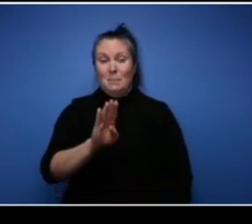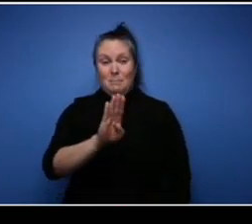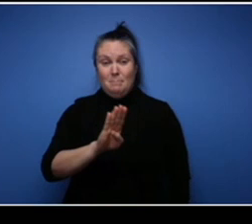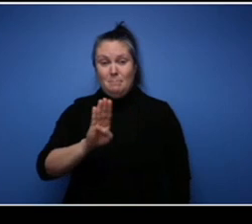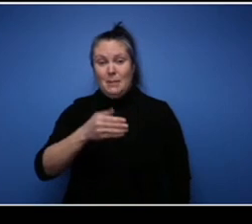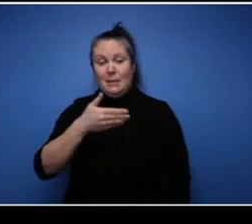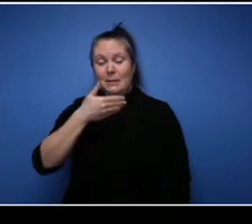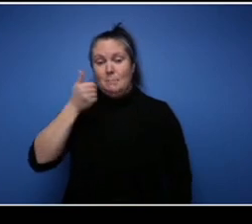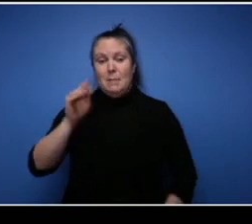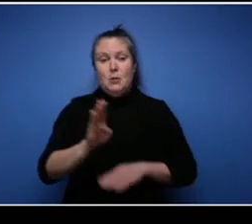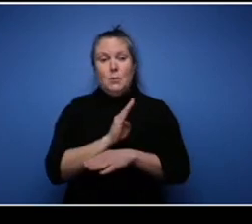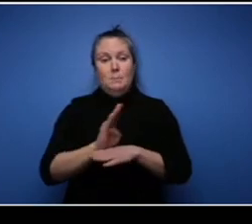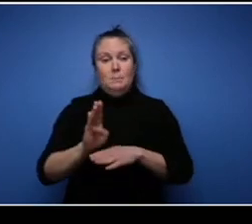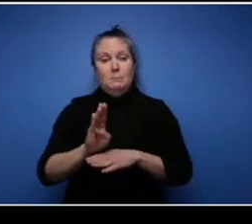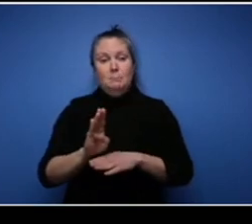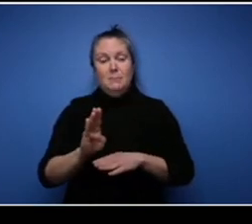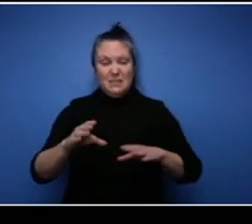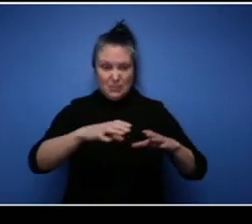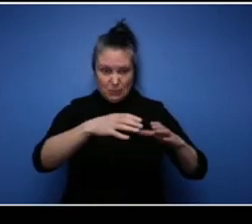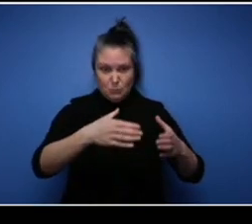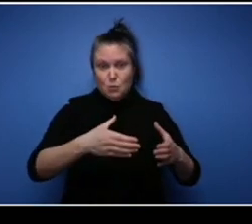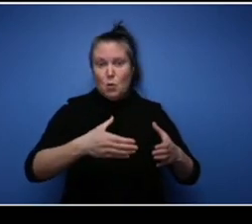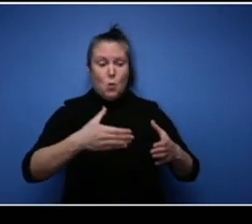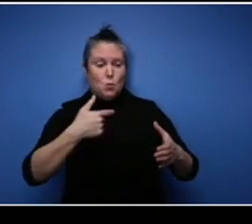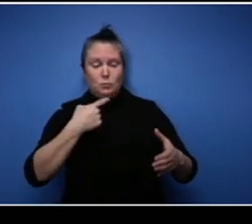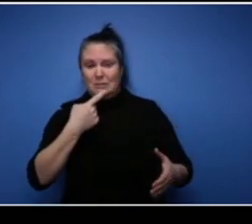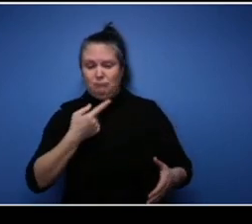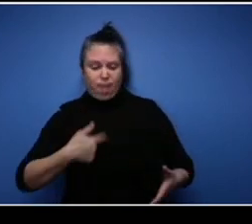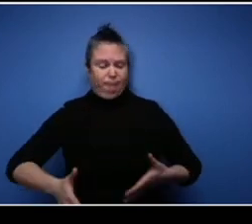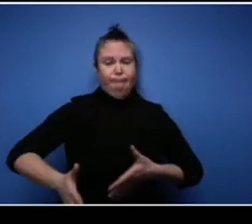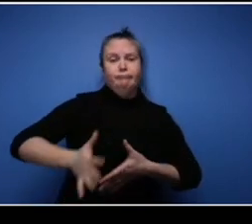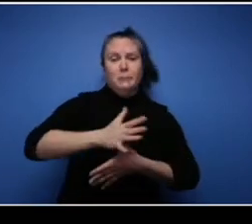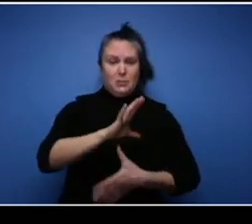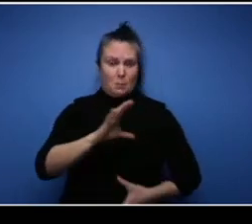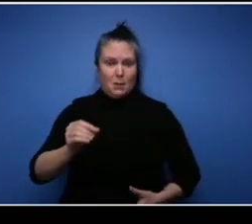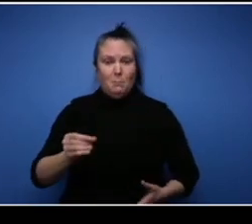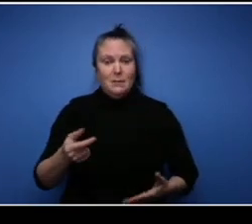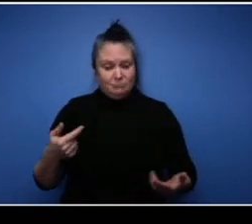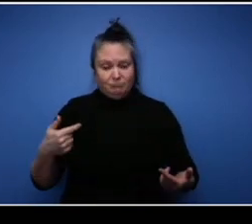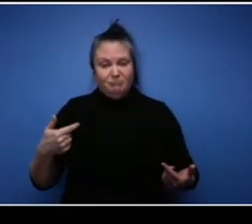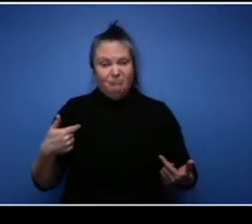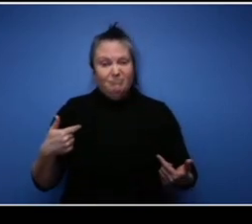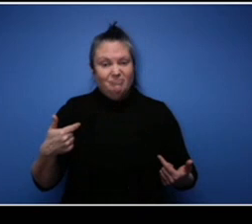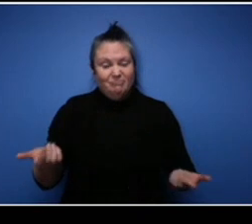to check up on our company you know what our workmanships and like and uh you know we've